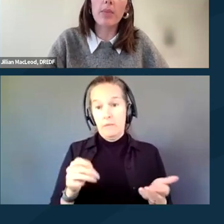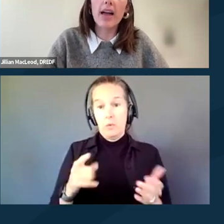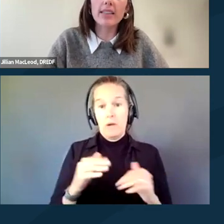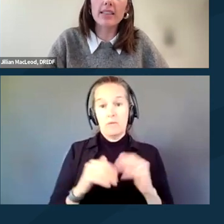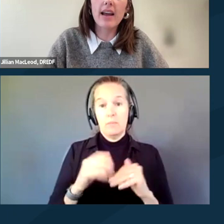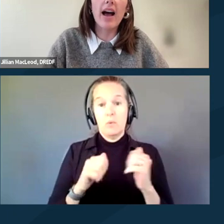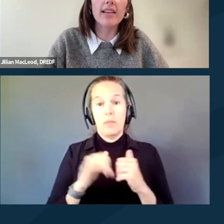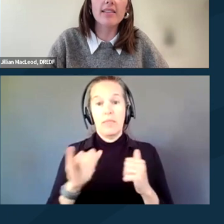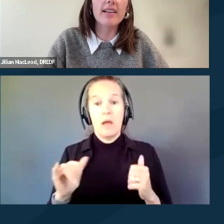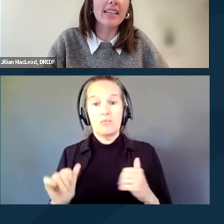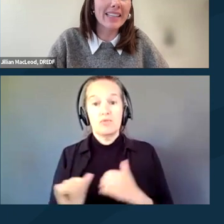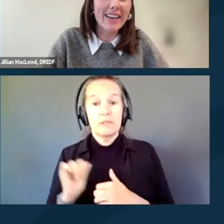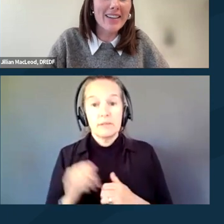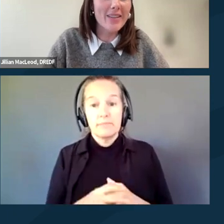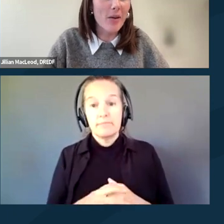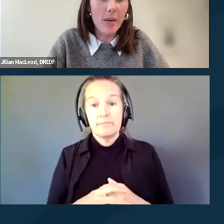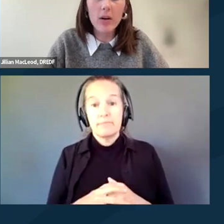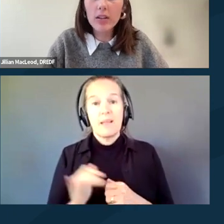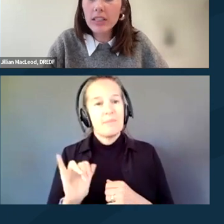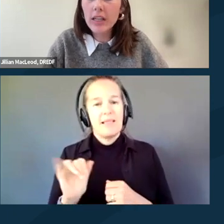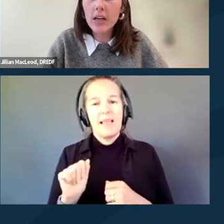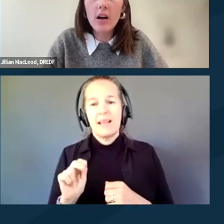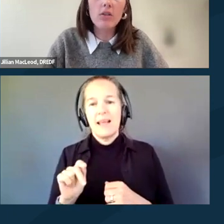but as Anita spoke about earlier,